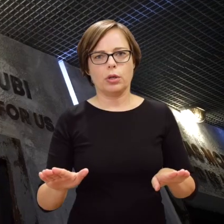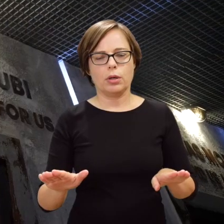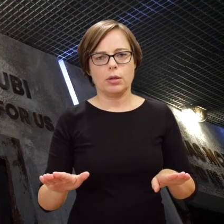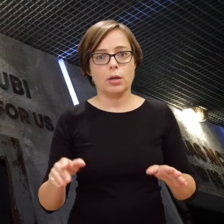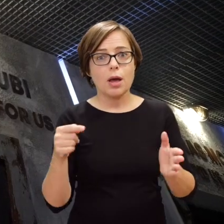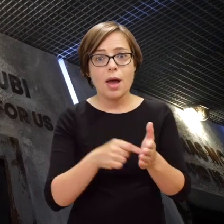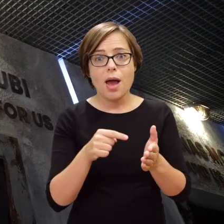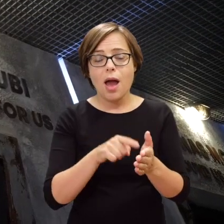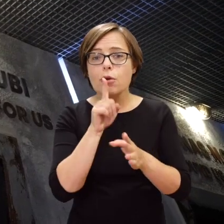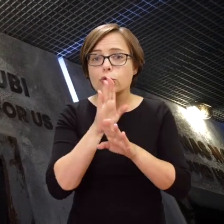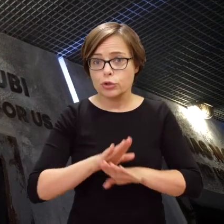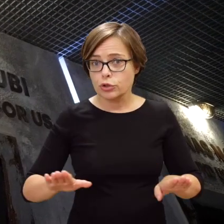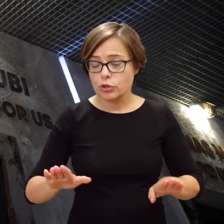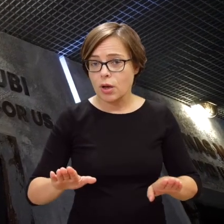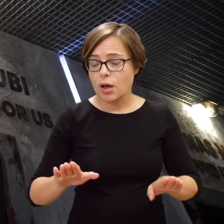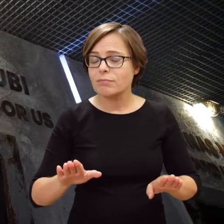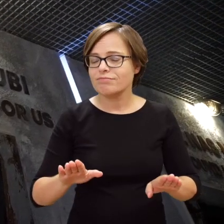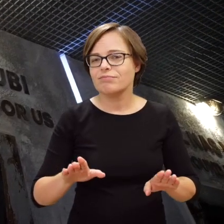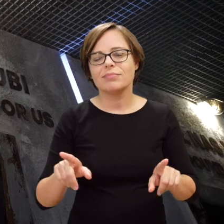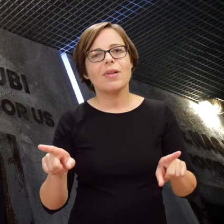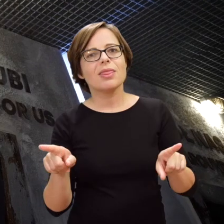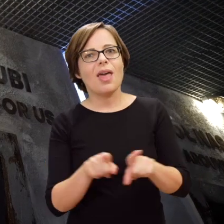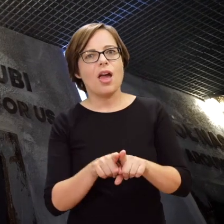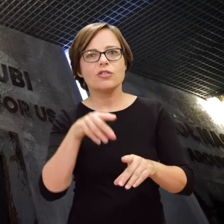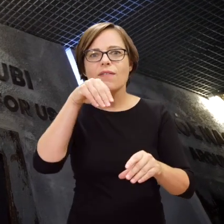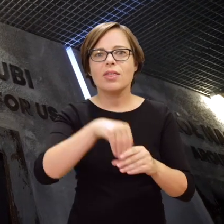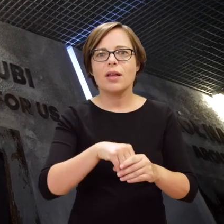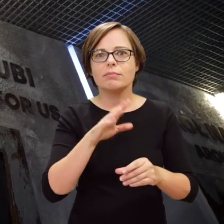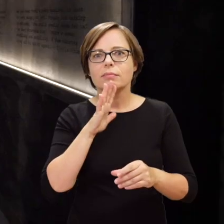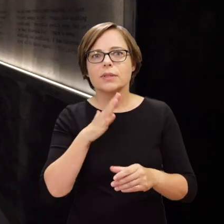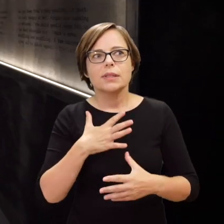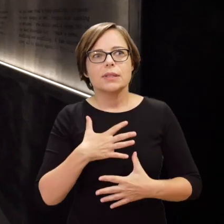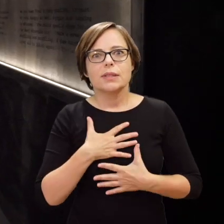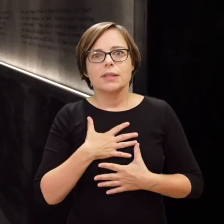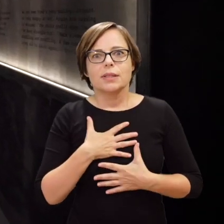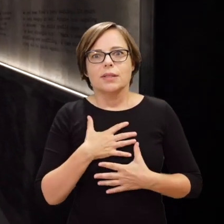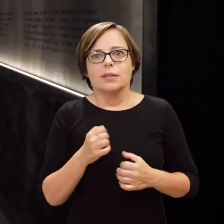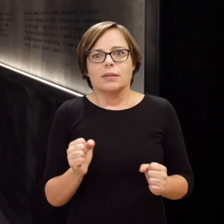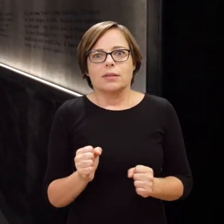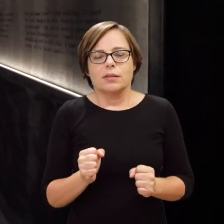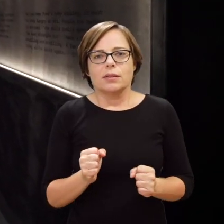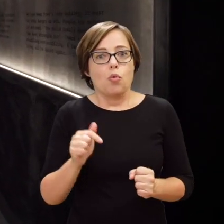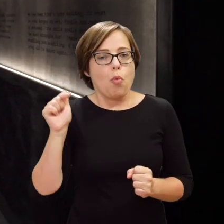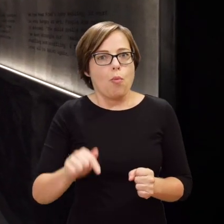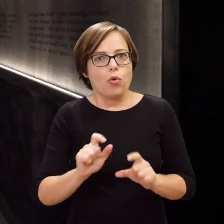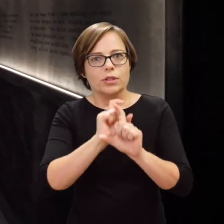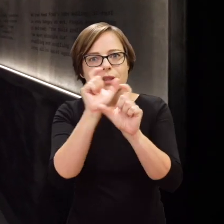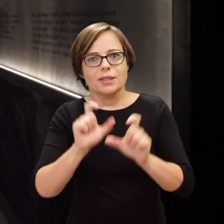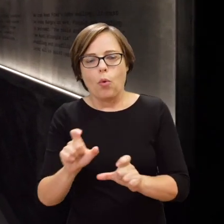This silence was tense—it’s about the need to remain completely still and quiet inside the bunker